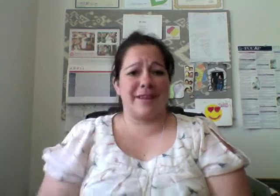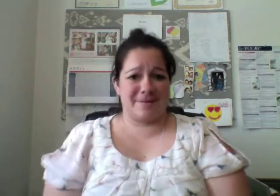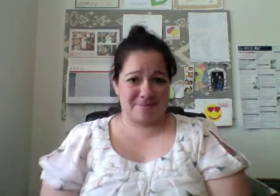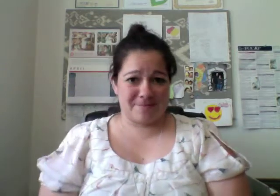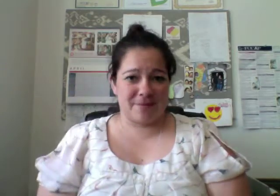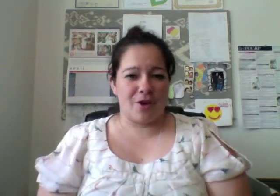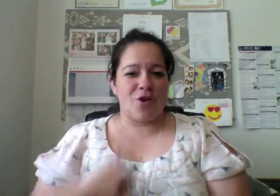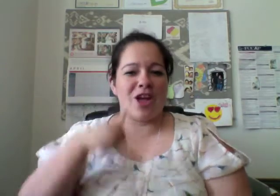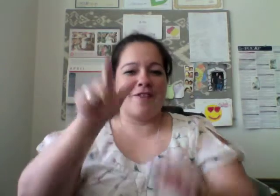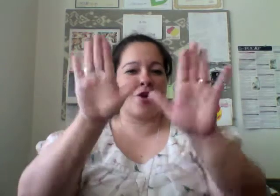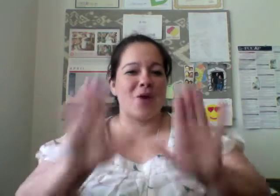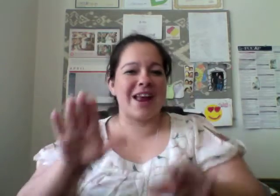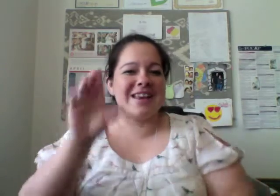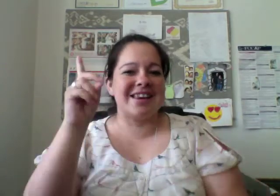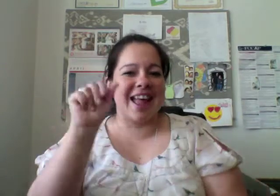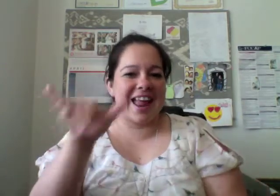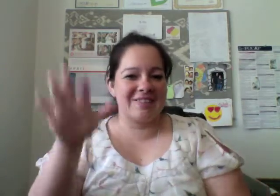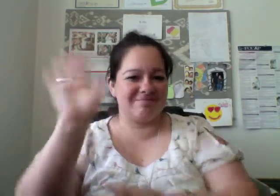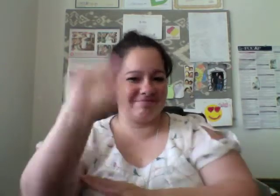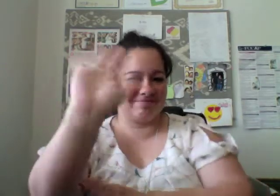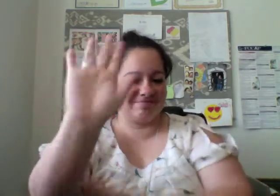Have a great day! Bye!